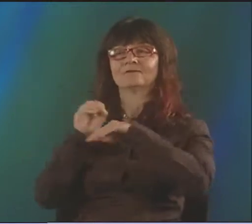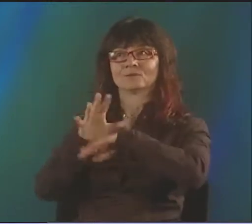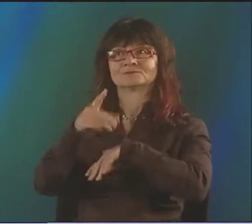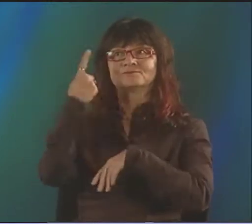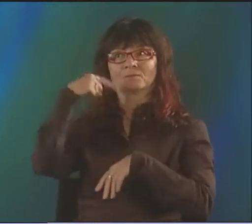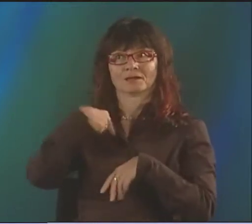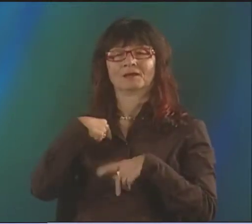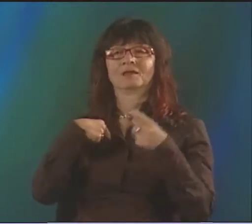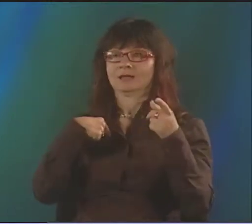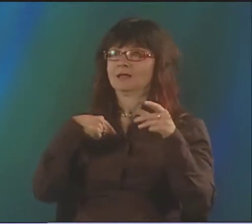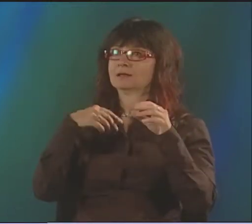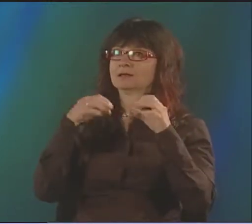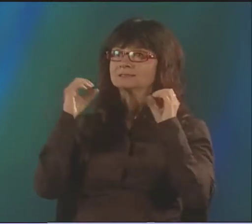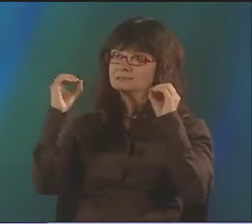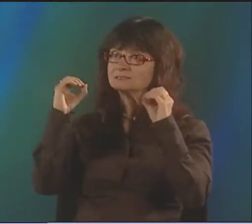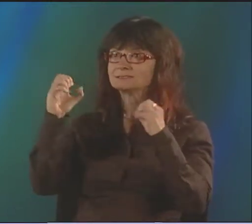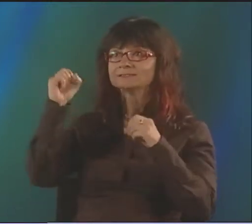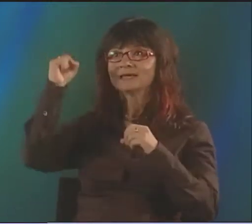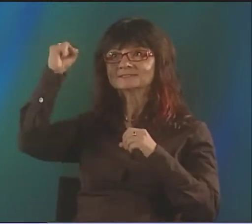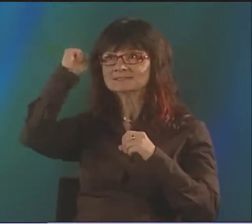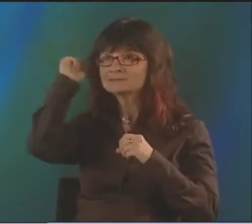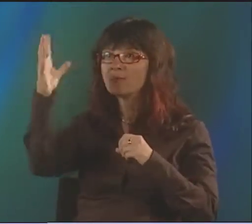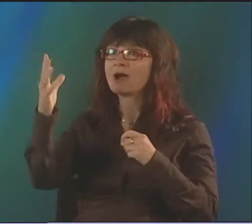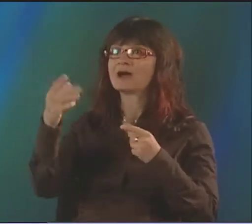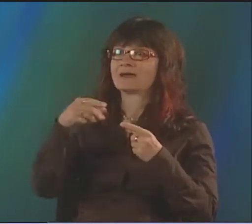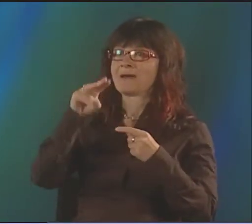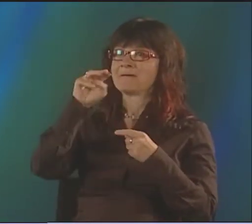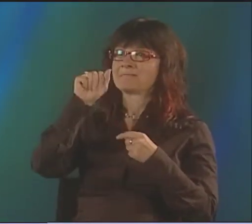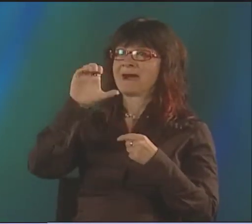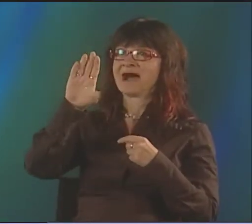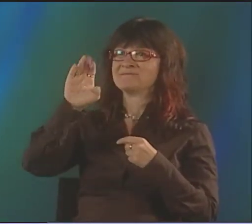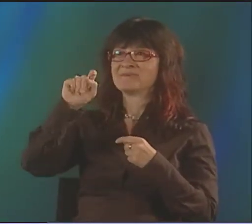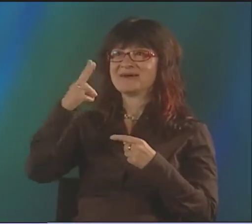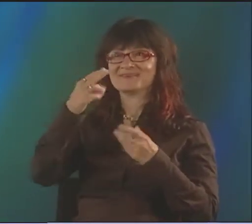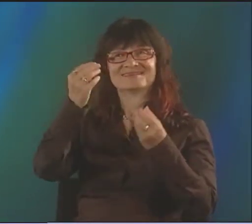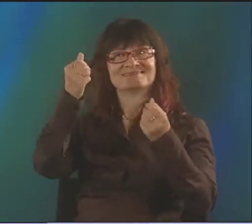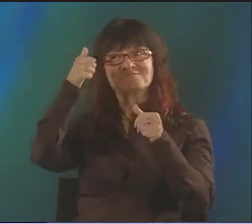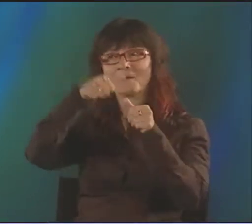WHO HAD A BIG INFLUENCE ON ME. THIS PERSON TAUGHT SHAKESPEARE.